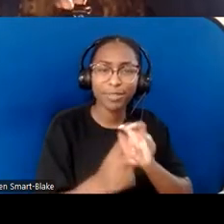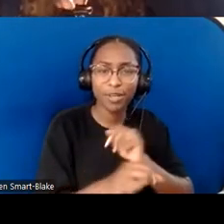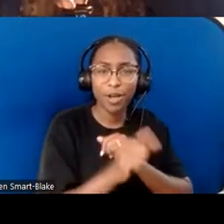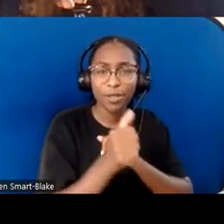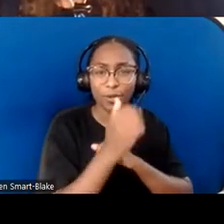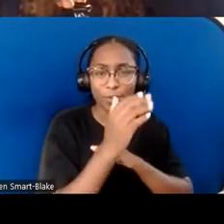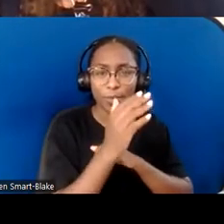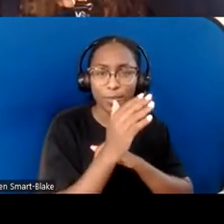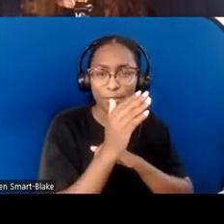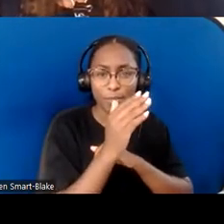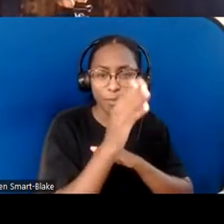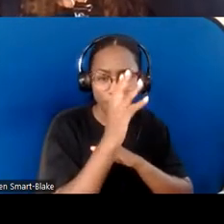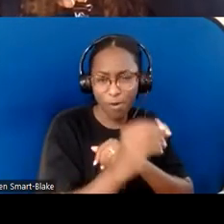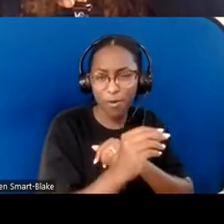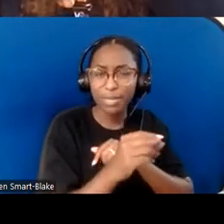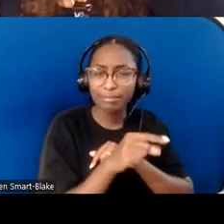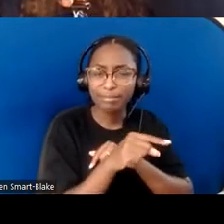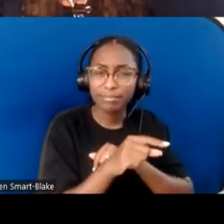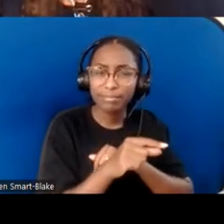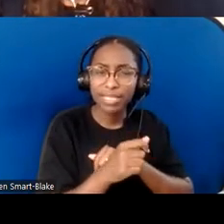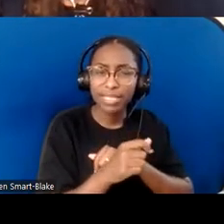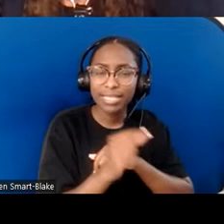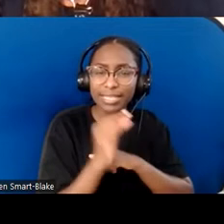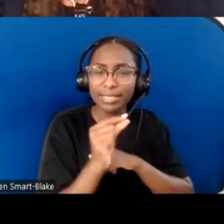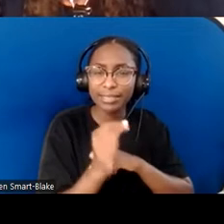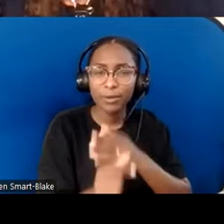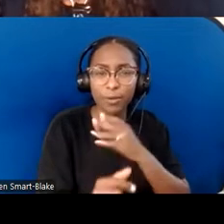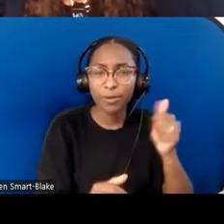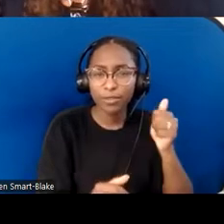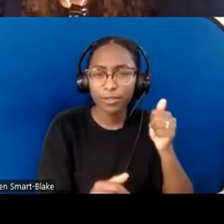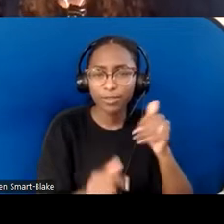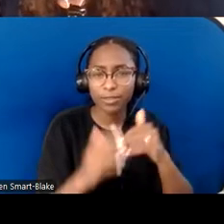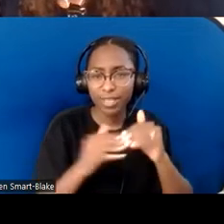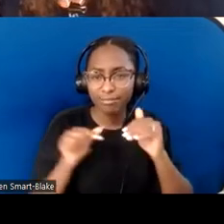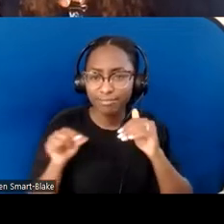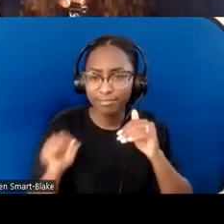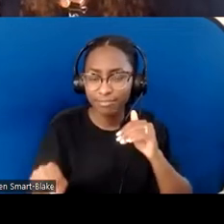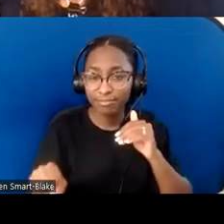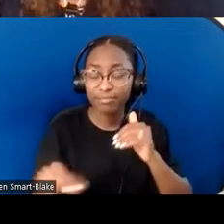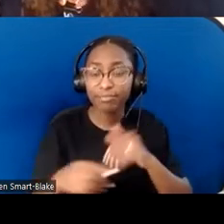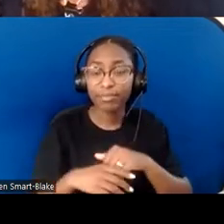This younger boy used arm crutches to get around.